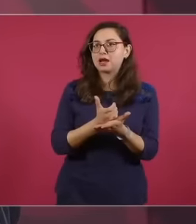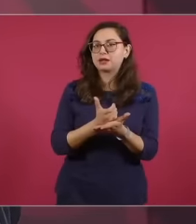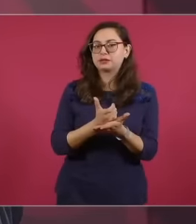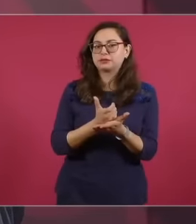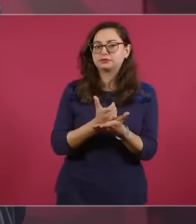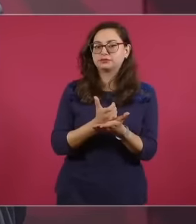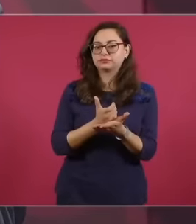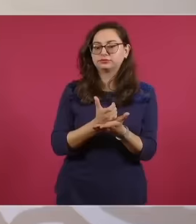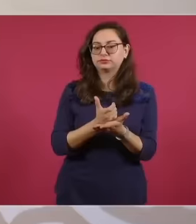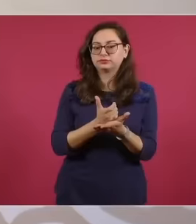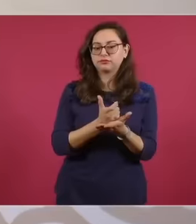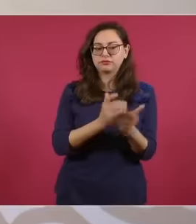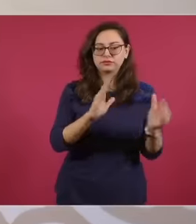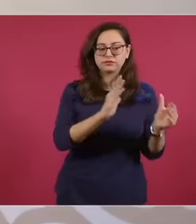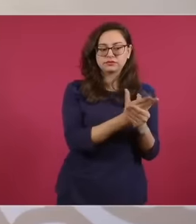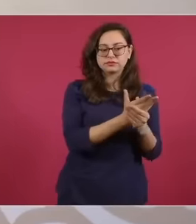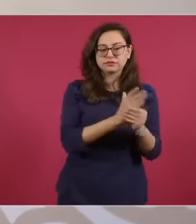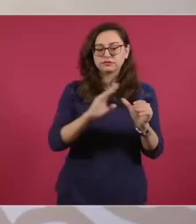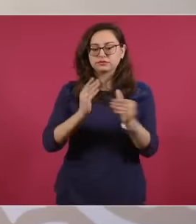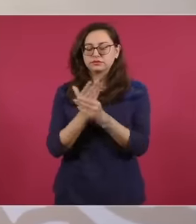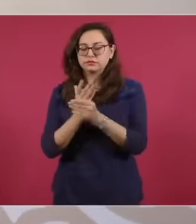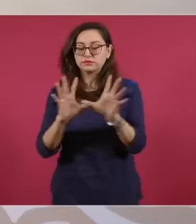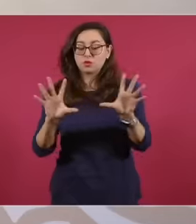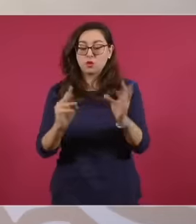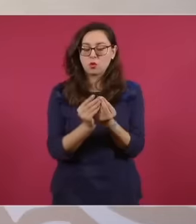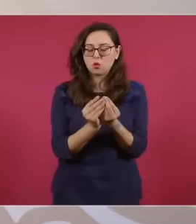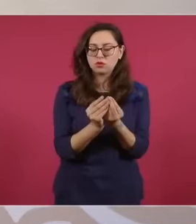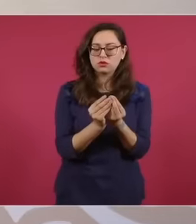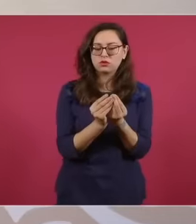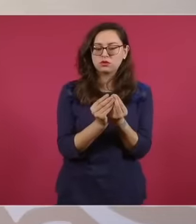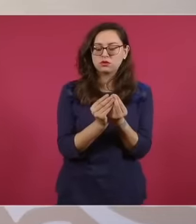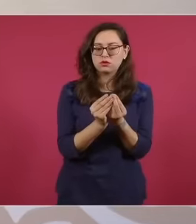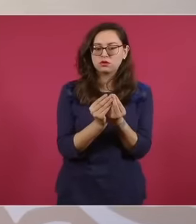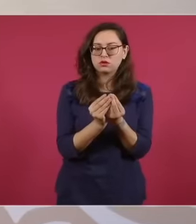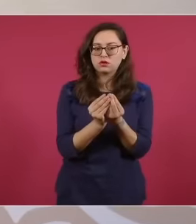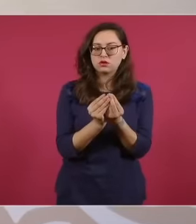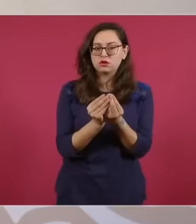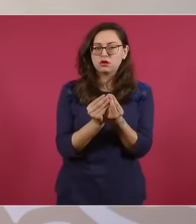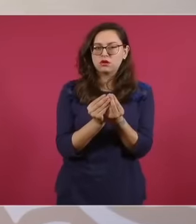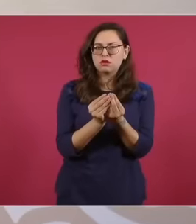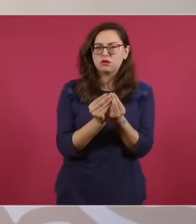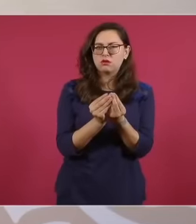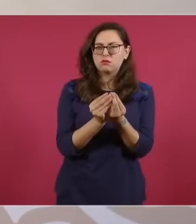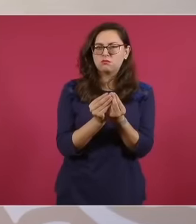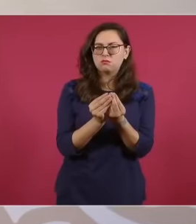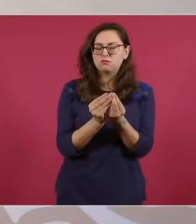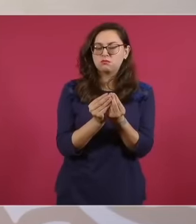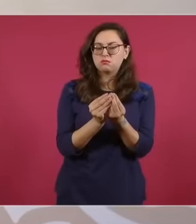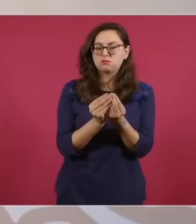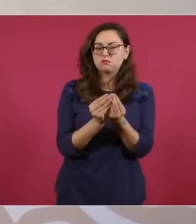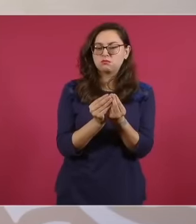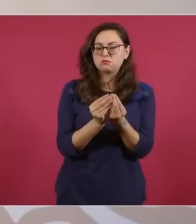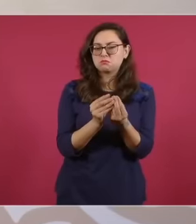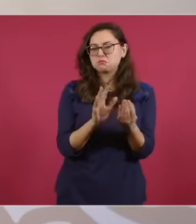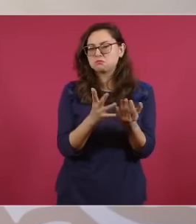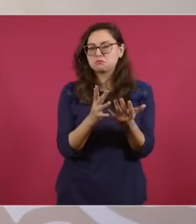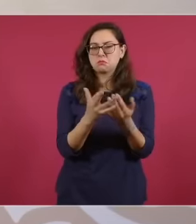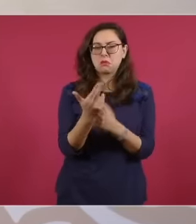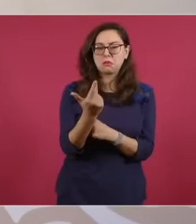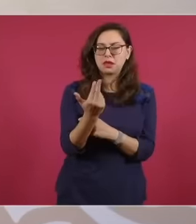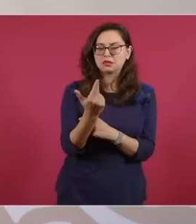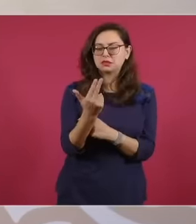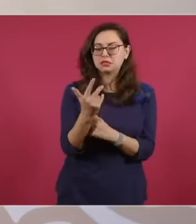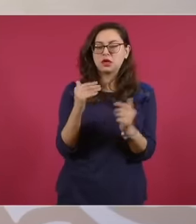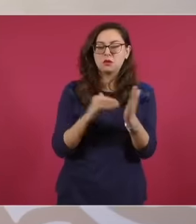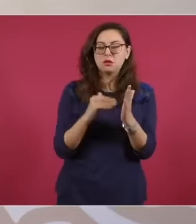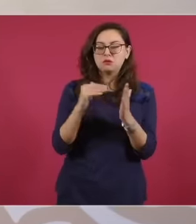files about 25,000 million pesos